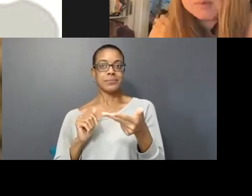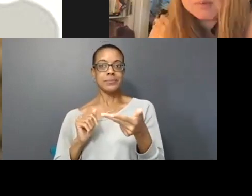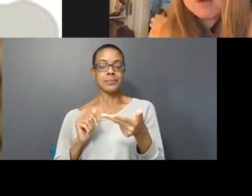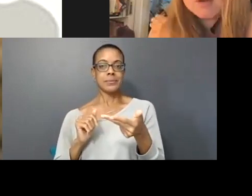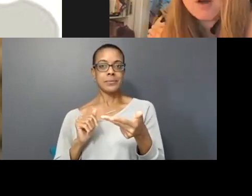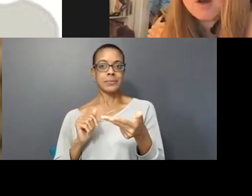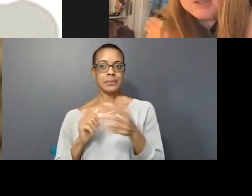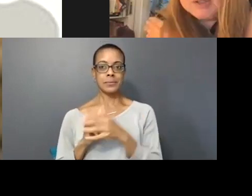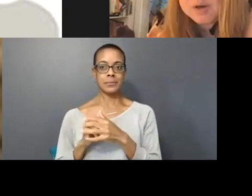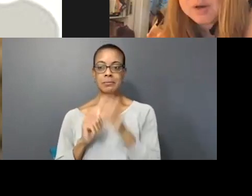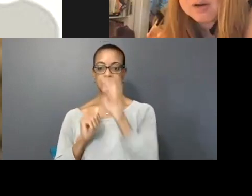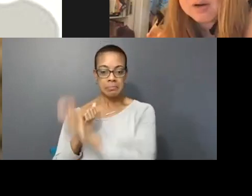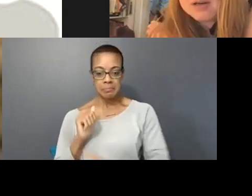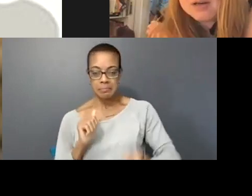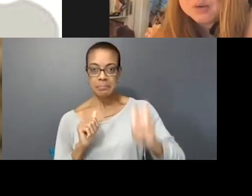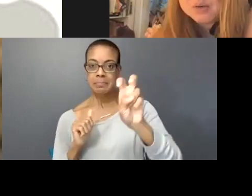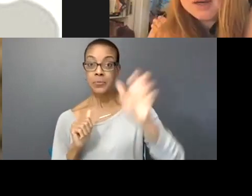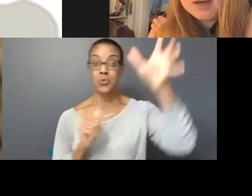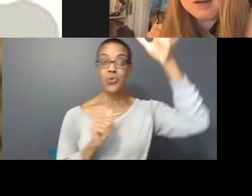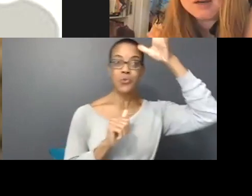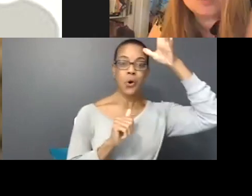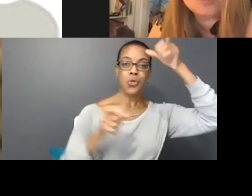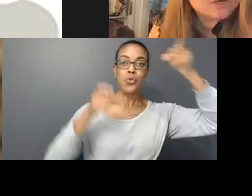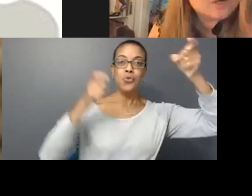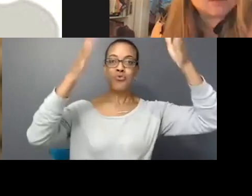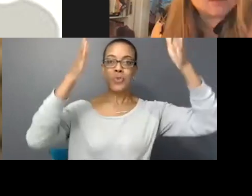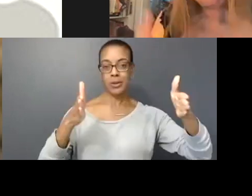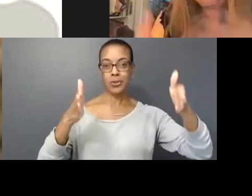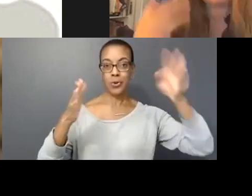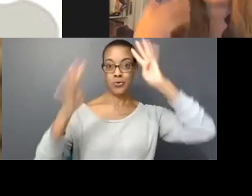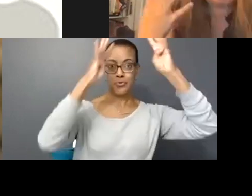Your Father was creator and you and Caroline were creation. Tears,Tears, Tears.